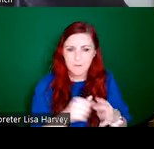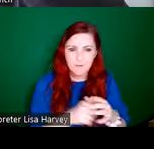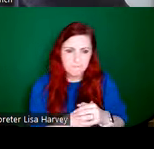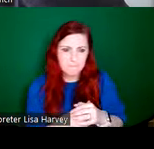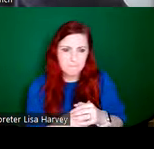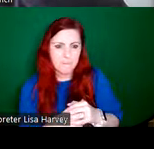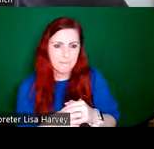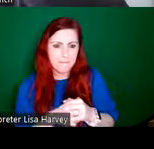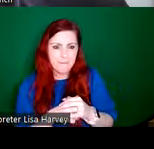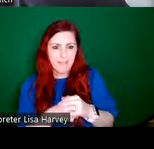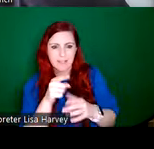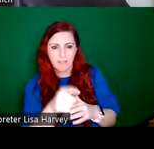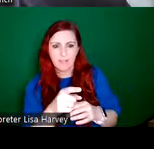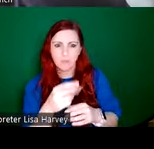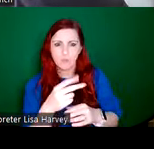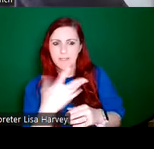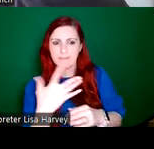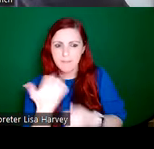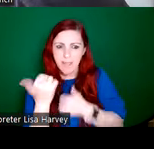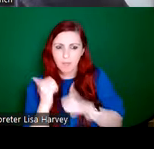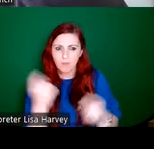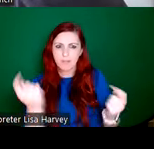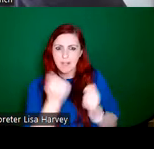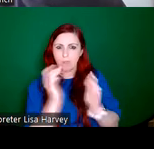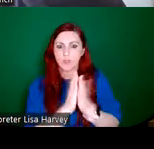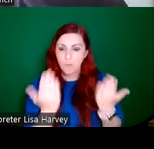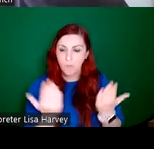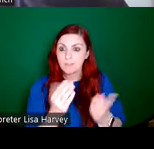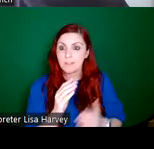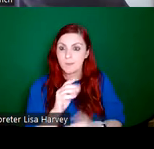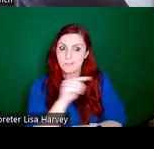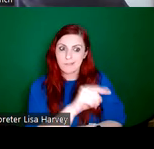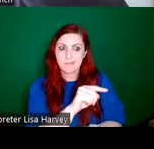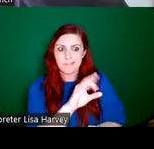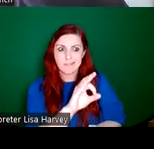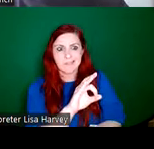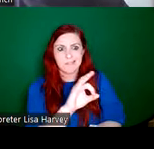detail of this androgynous figure blowing glass bubbles, one for each year in